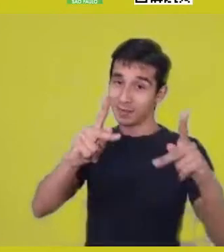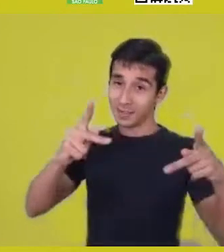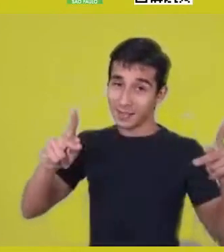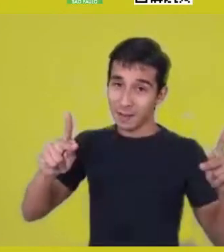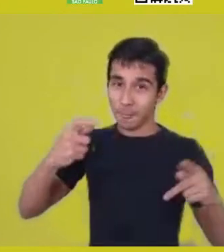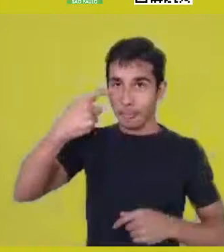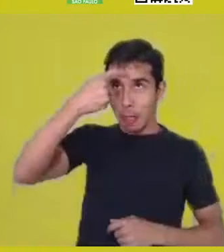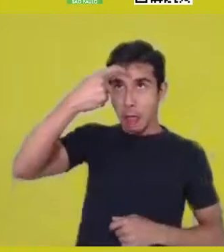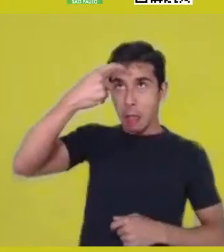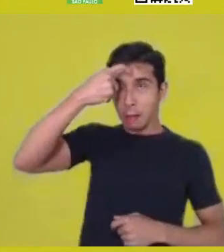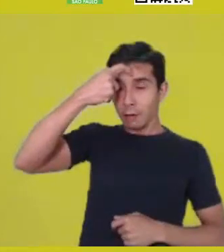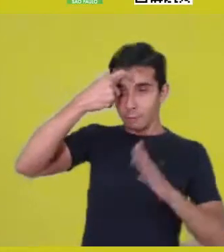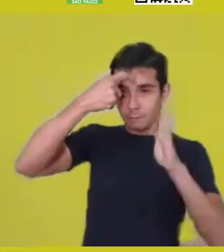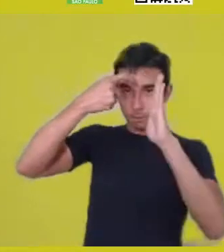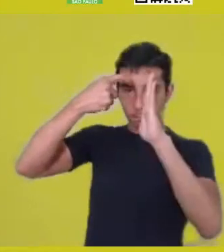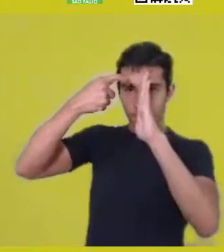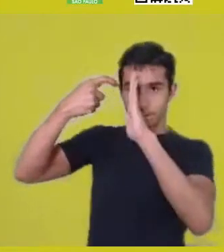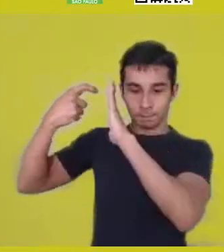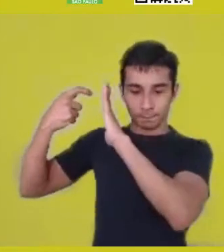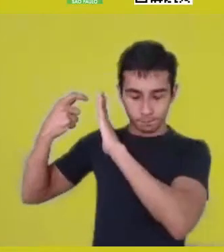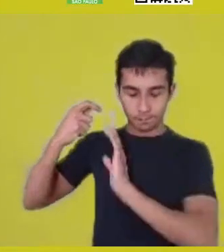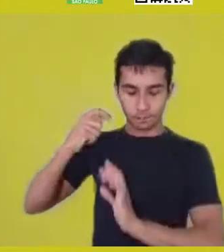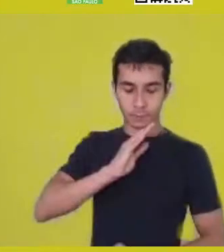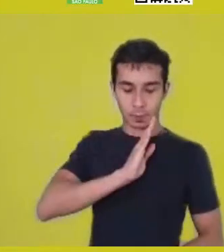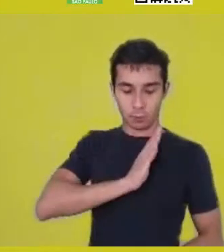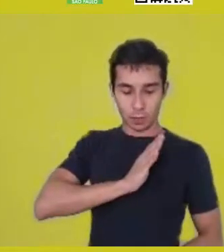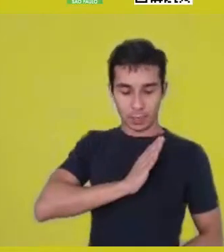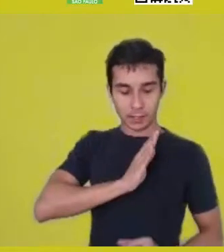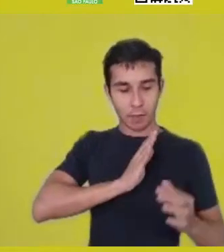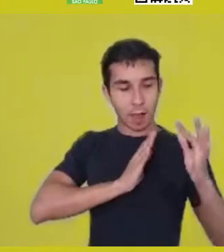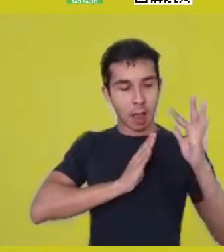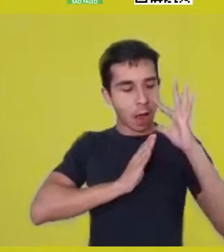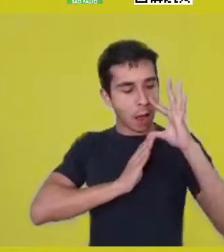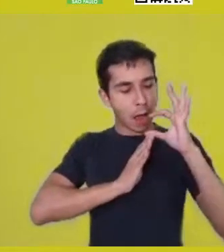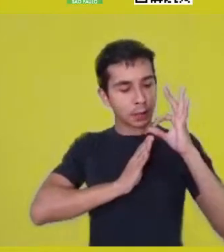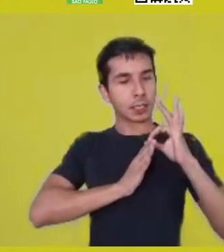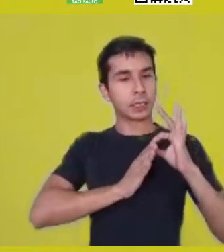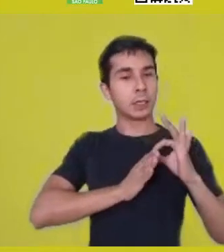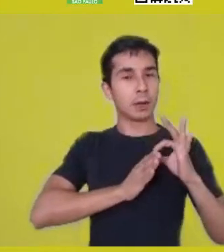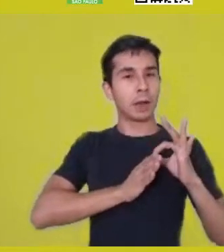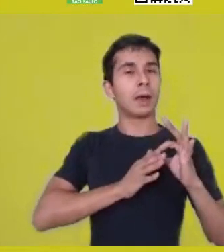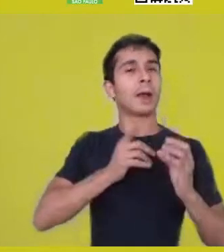and feel the heart more, because that way you’ll come to your own senses